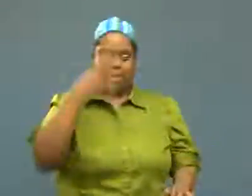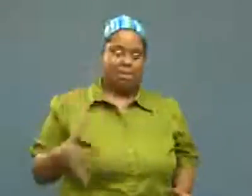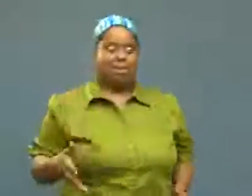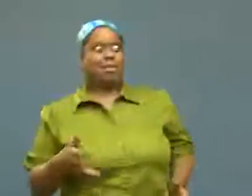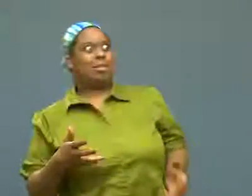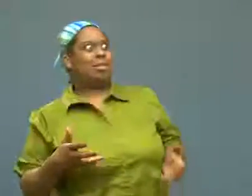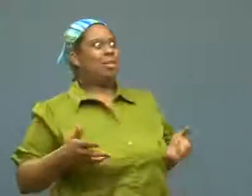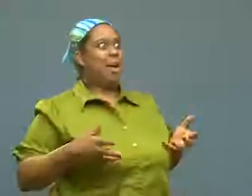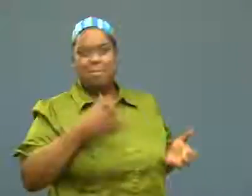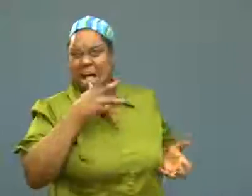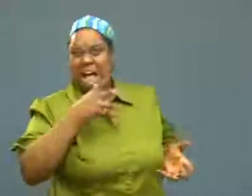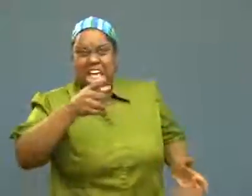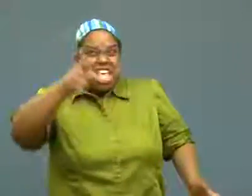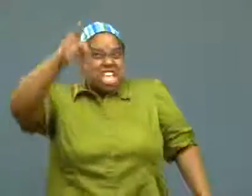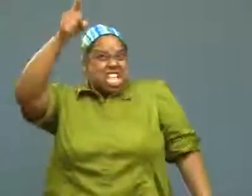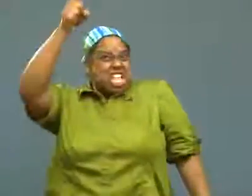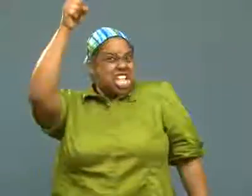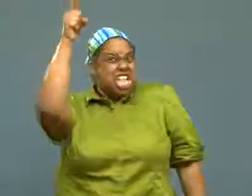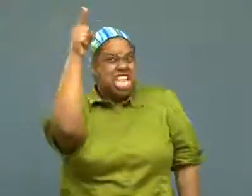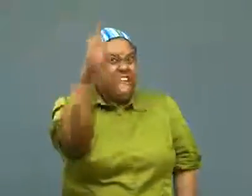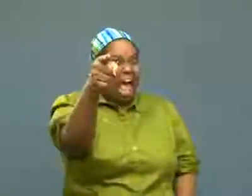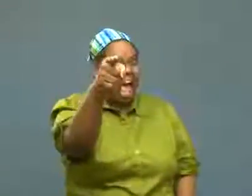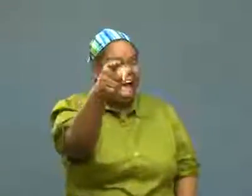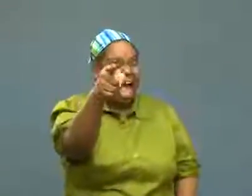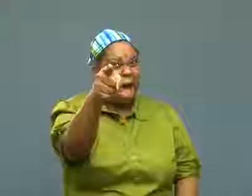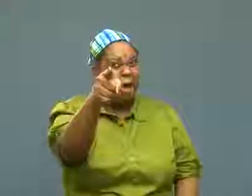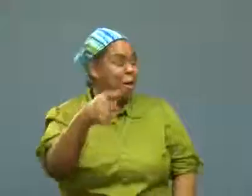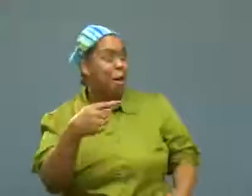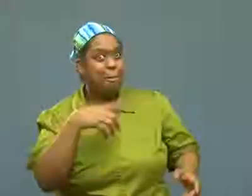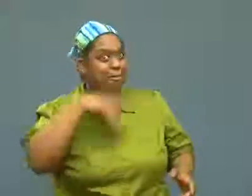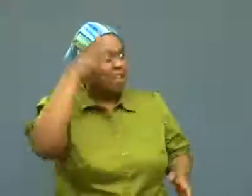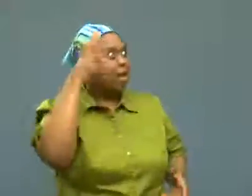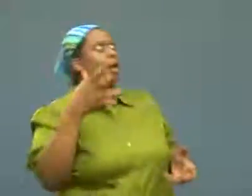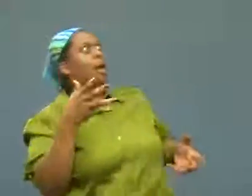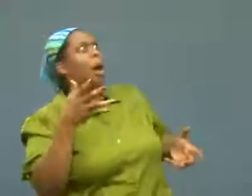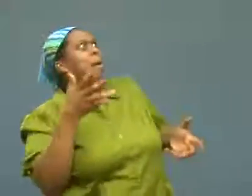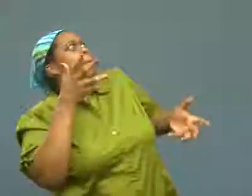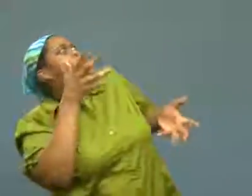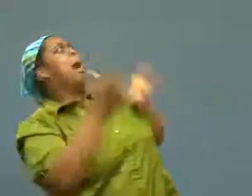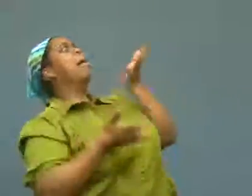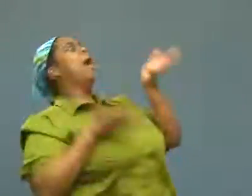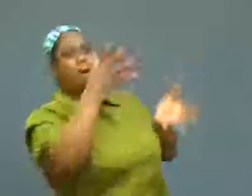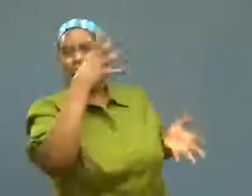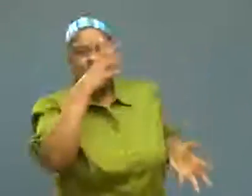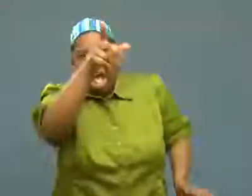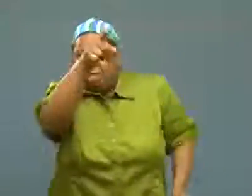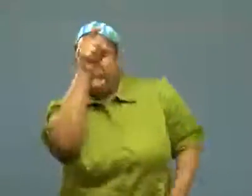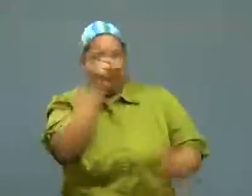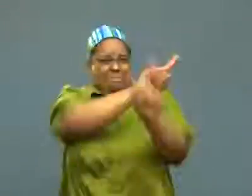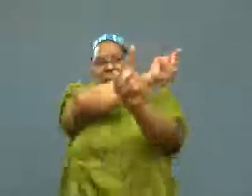My father was stammering, and my mother said, "YOU!" He tried to explain, but she started after him.